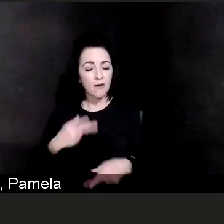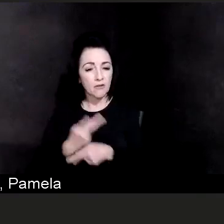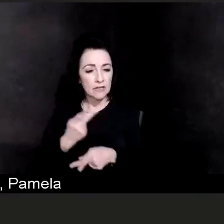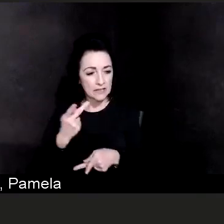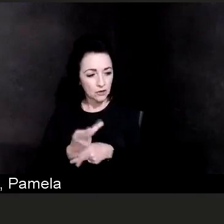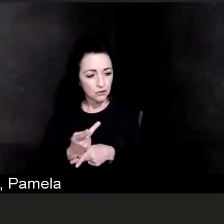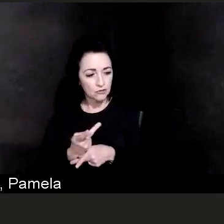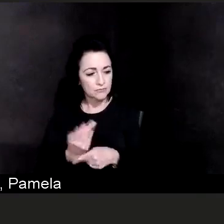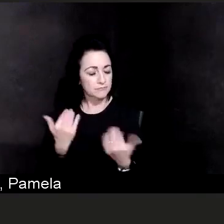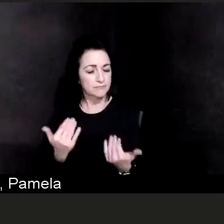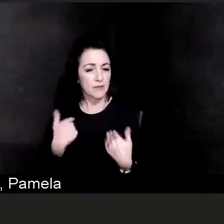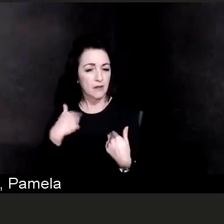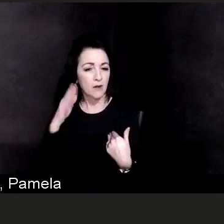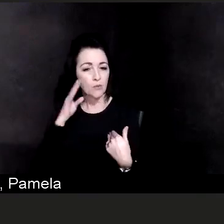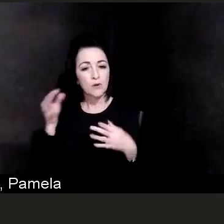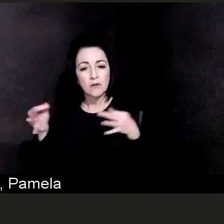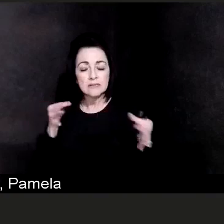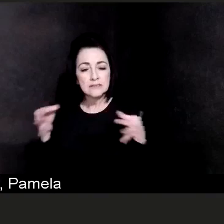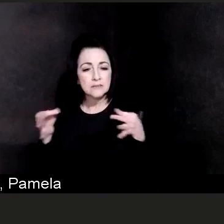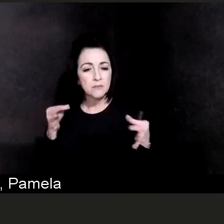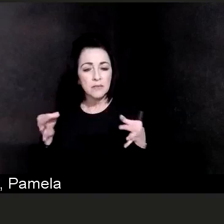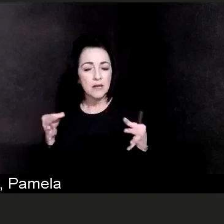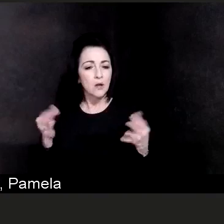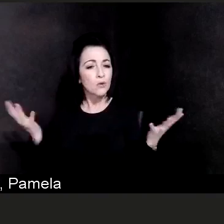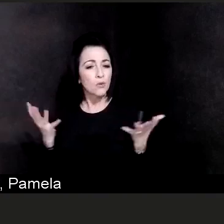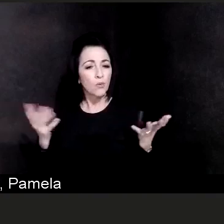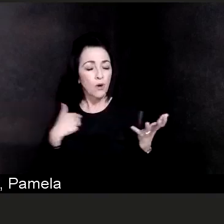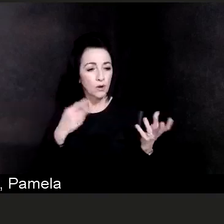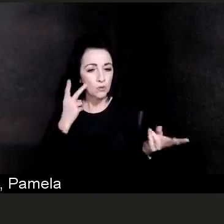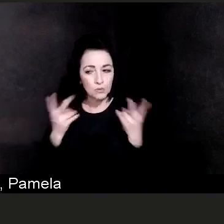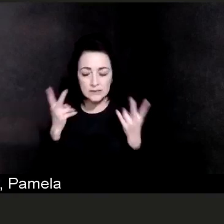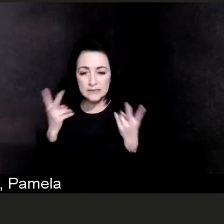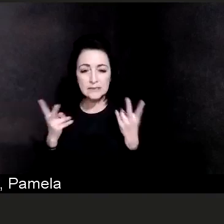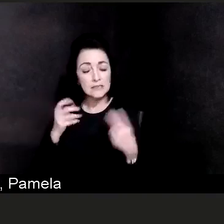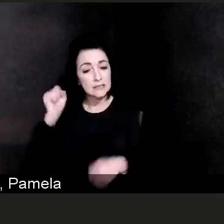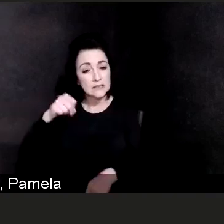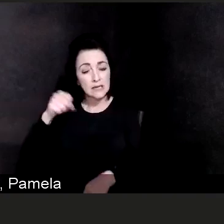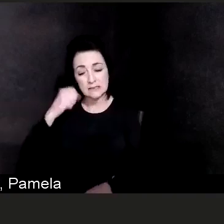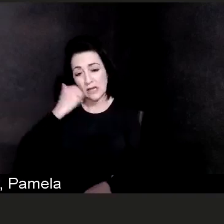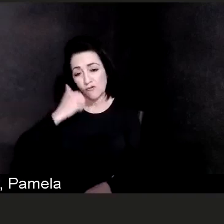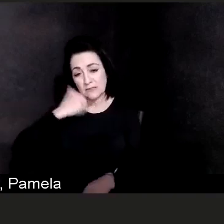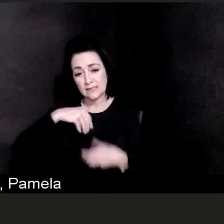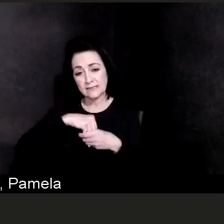not just from the ground level in the hospital but I'd like to actually start off by giving everyone